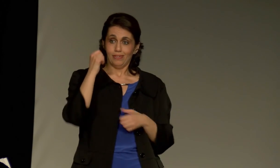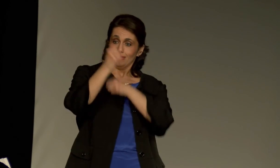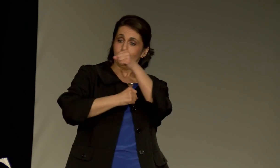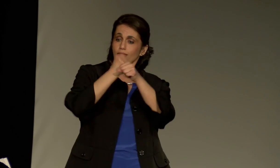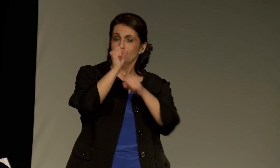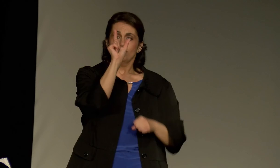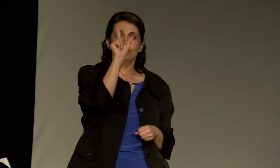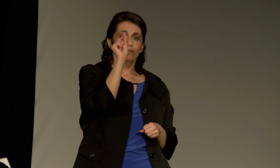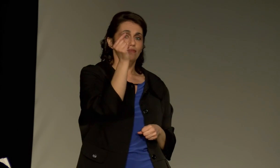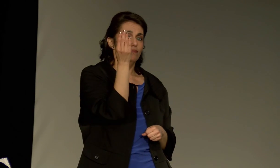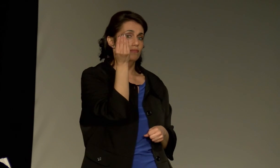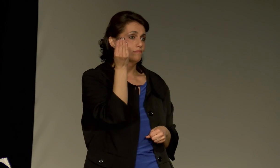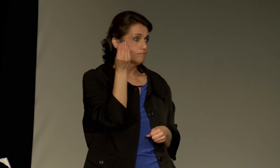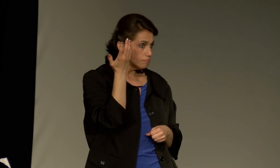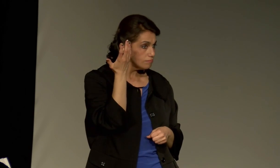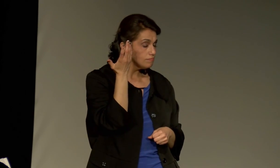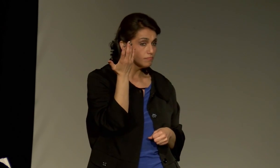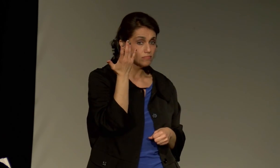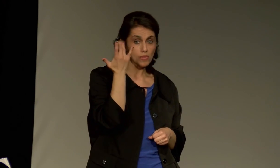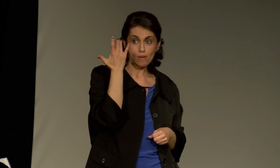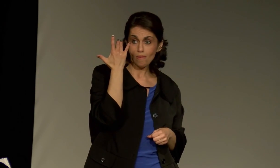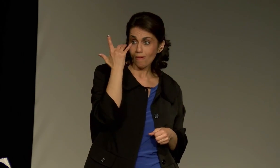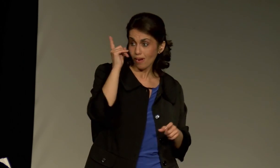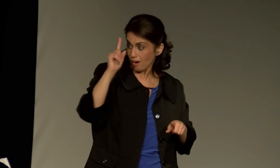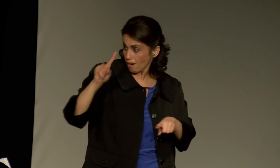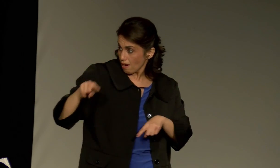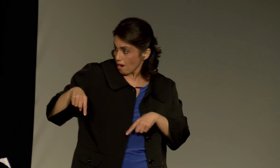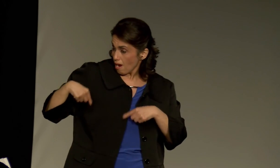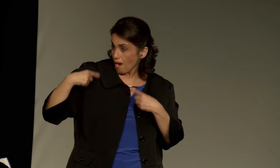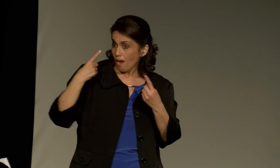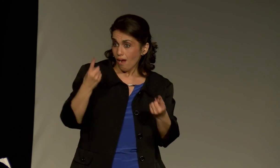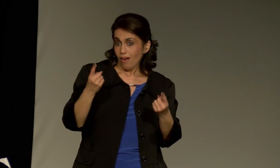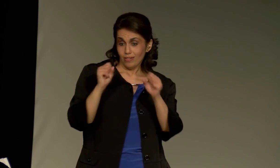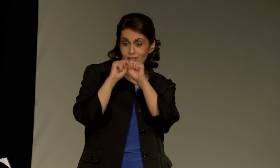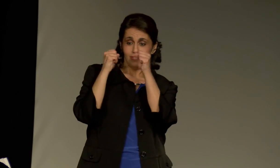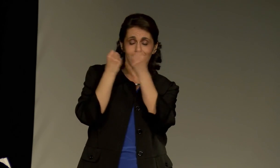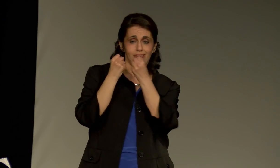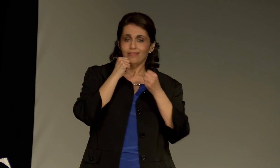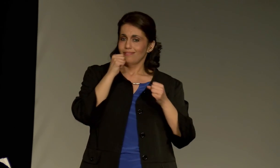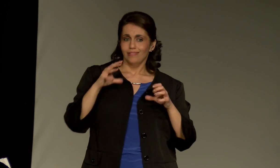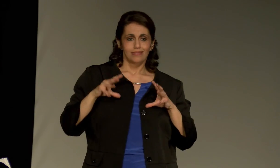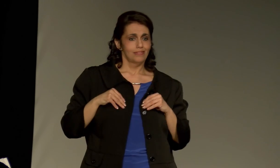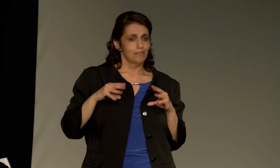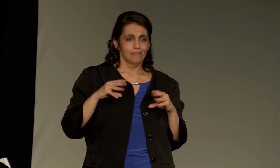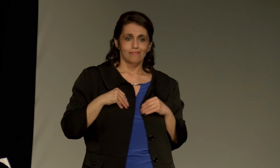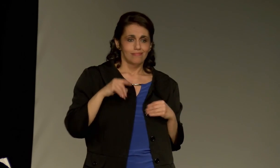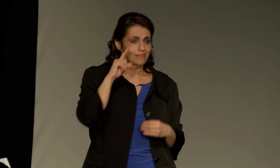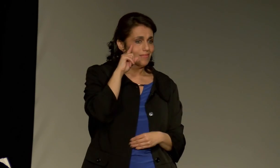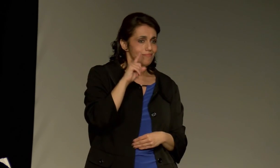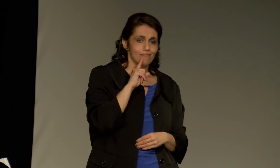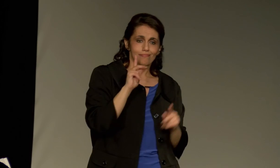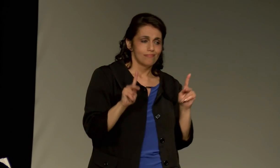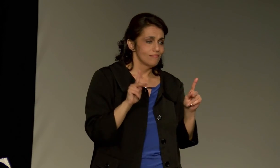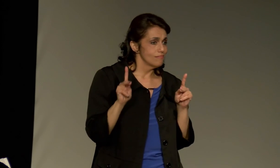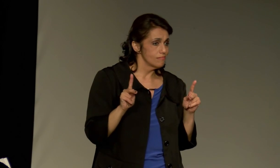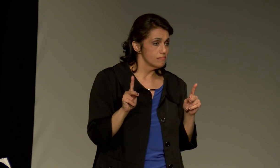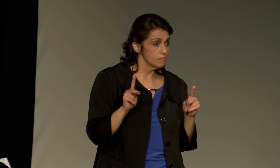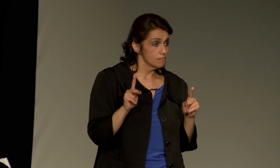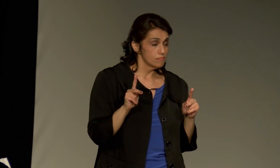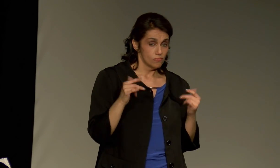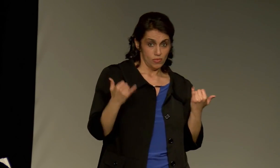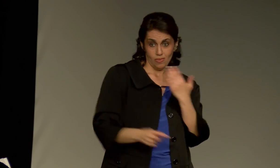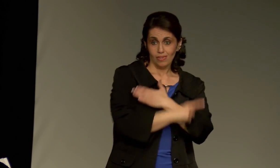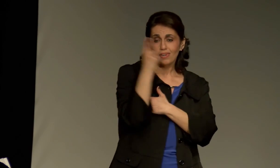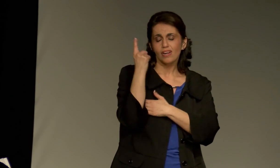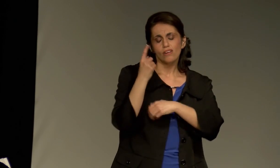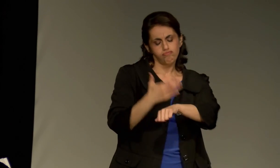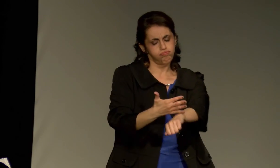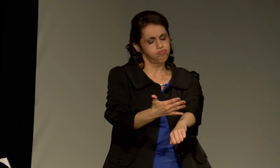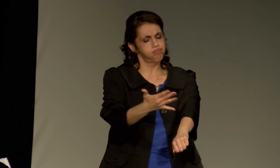I am blessed to live in the year 2014, because society was not always so accepting of deaf